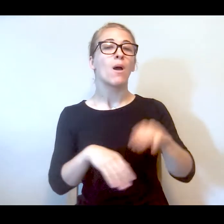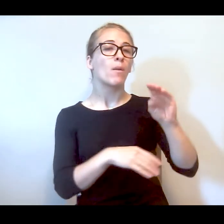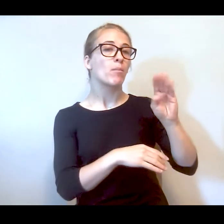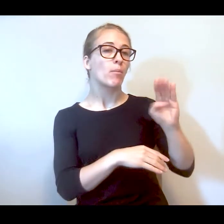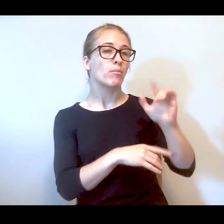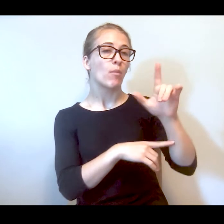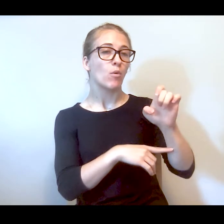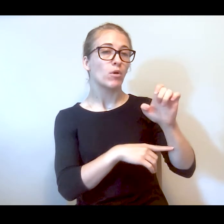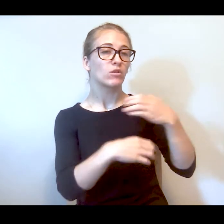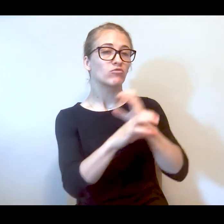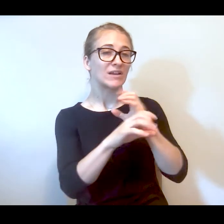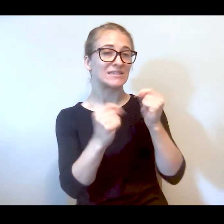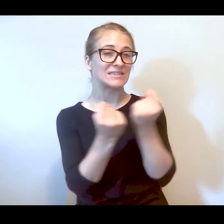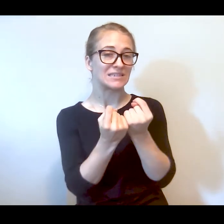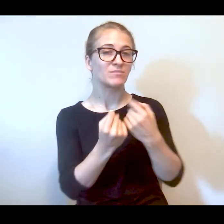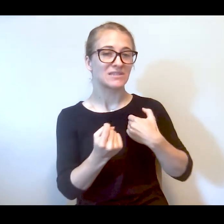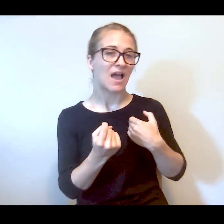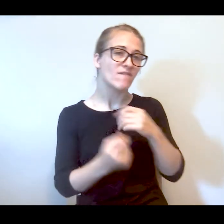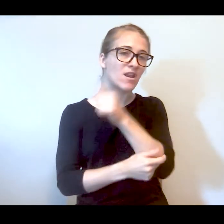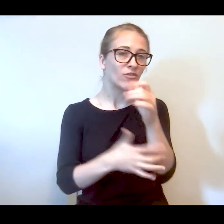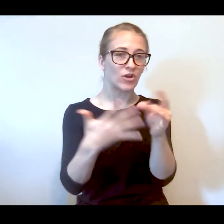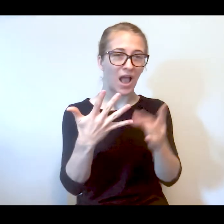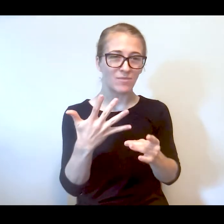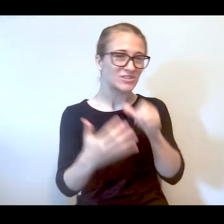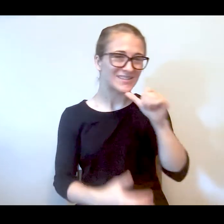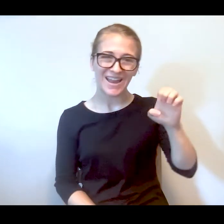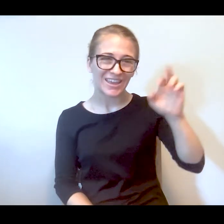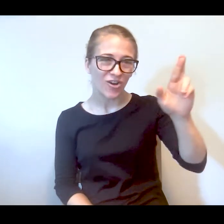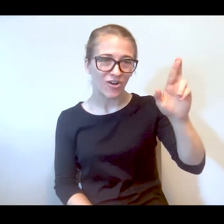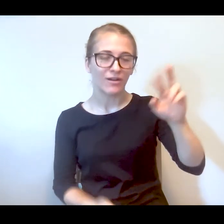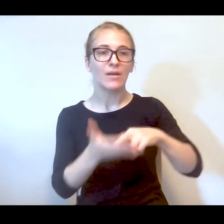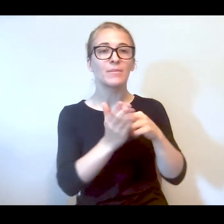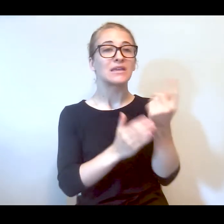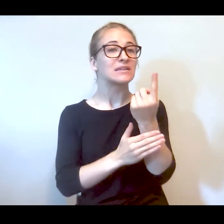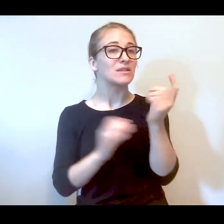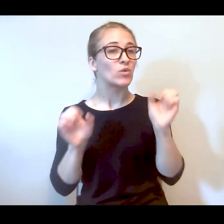provide an outlet to an alternative to the ED. So